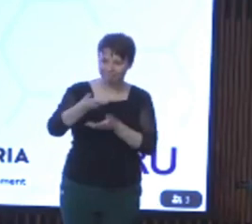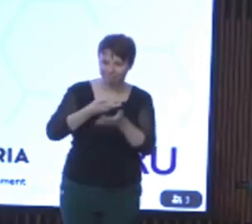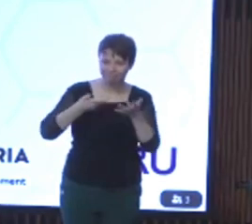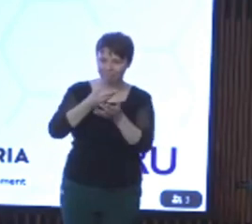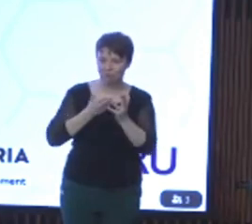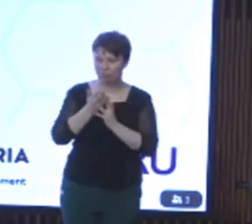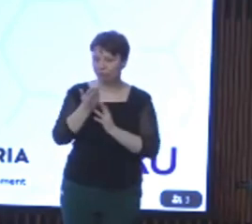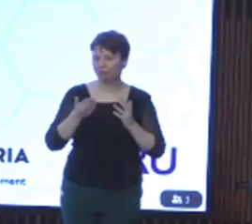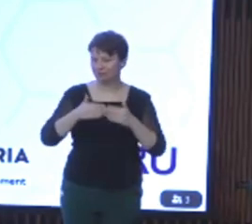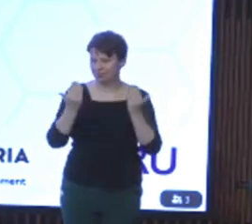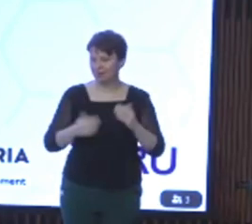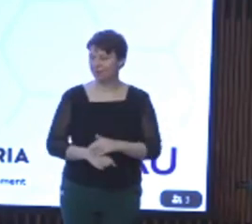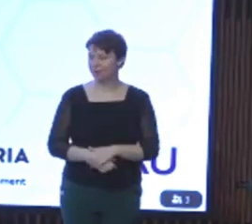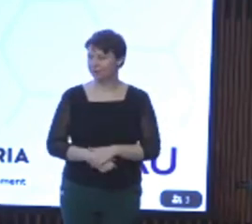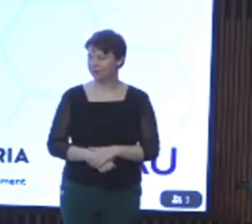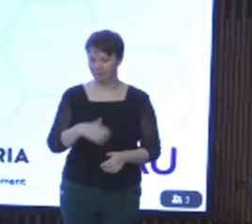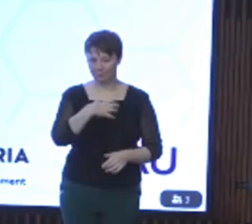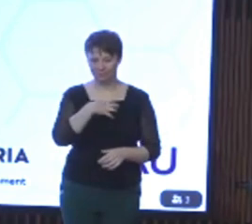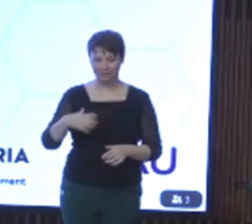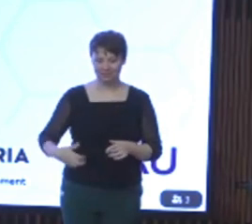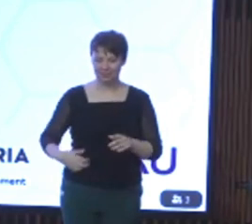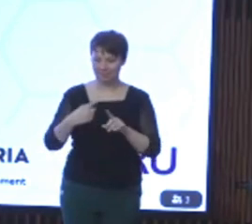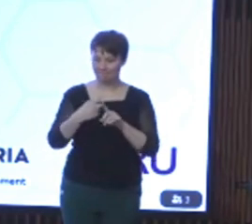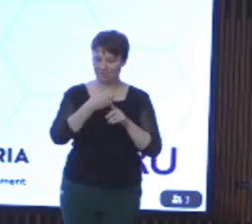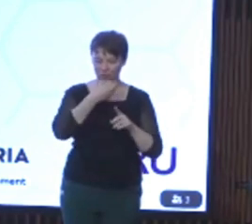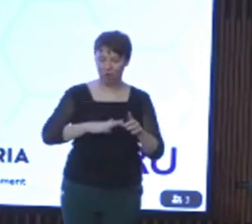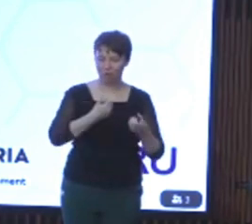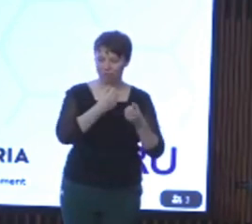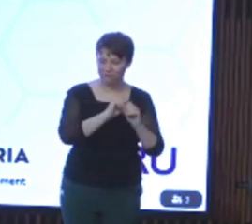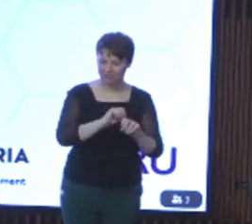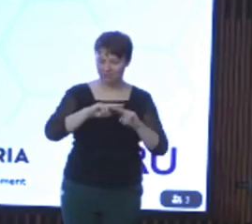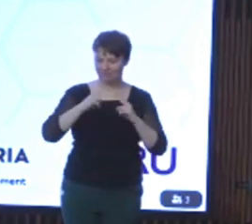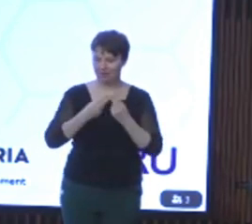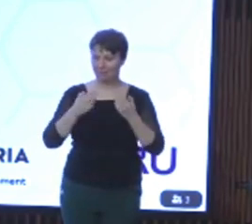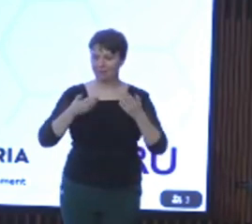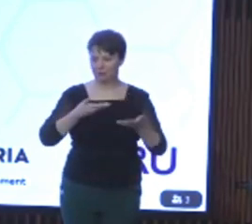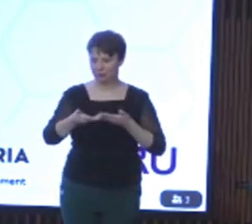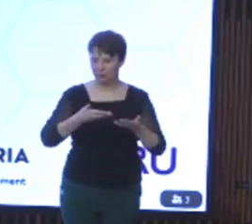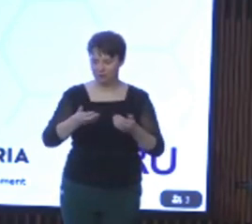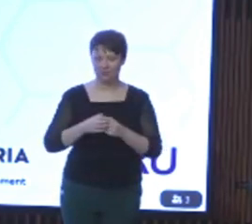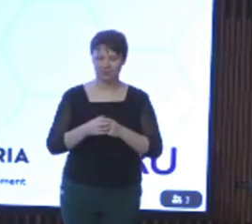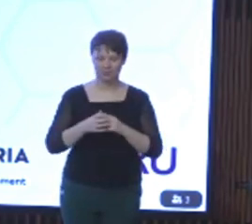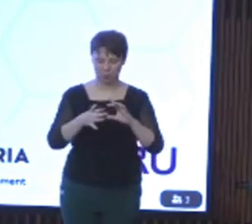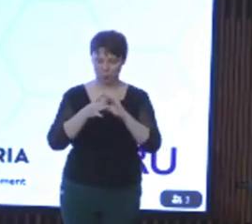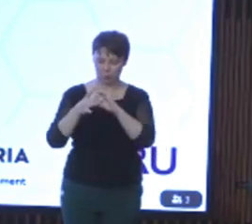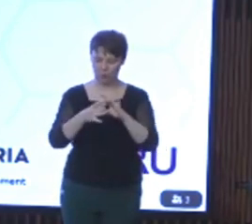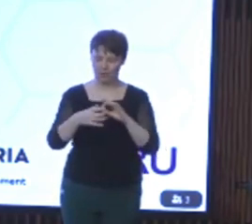The Minister is Minister for Child Protection and Family Services, the coordinating Minister for the